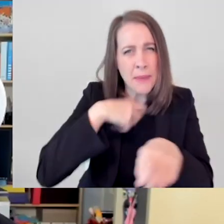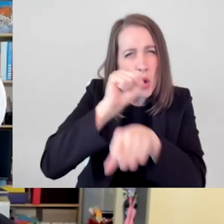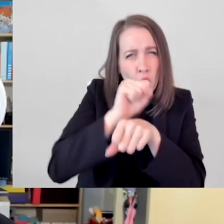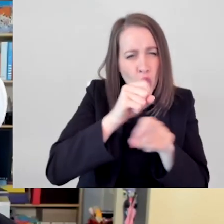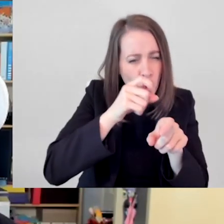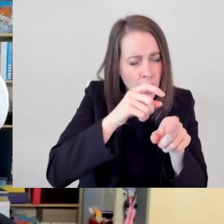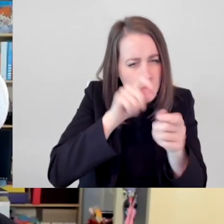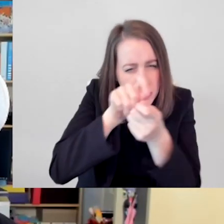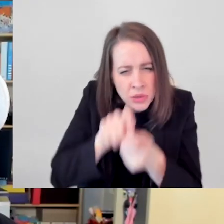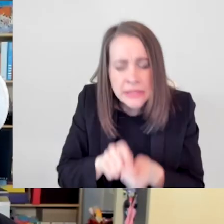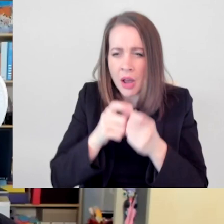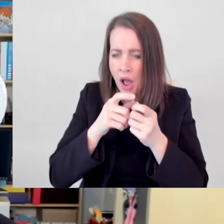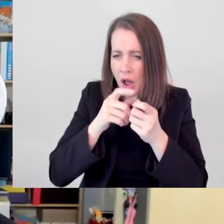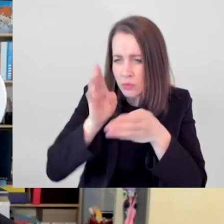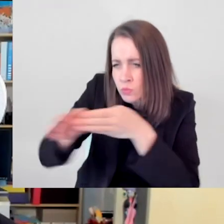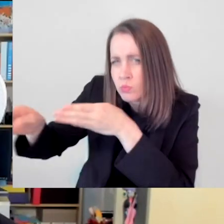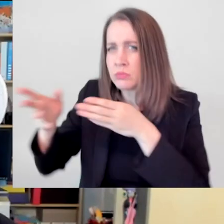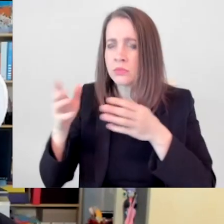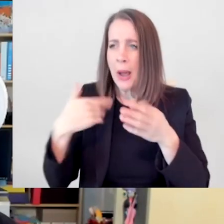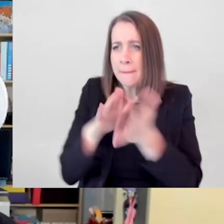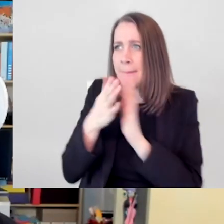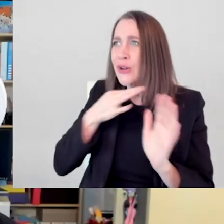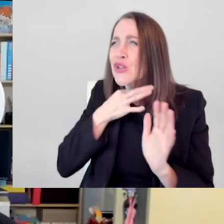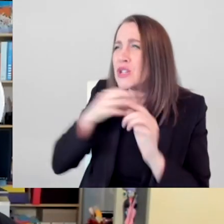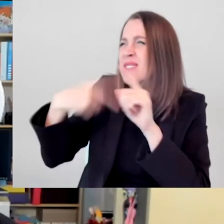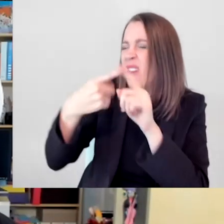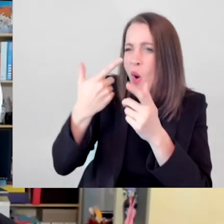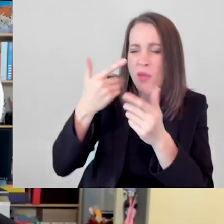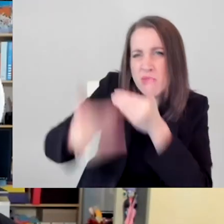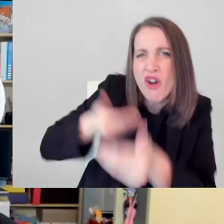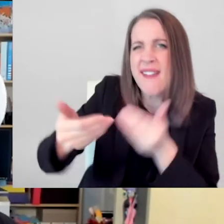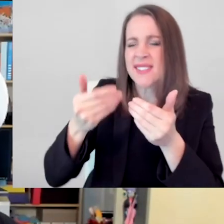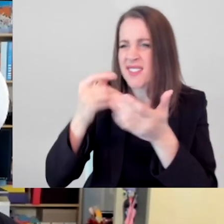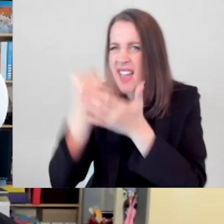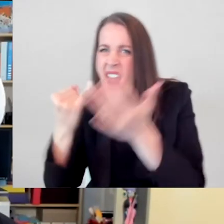really sort of focused in my job and really sort of inquisitive about the process.